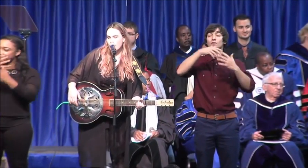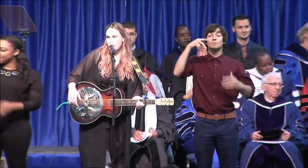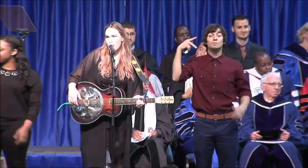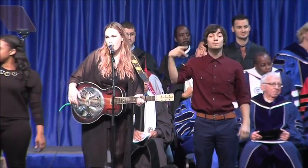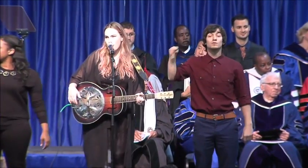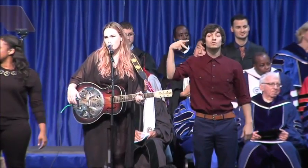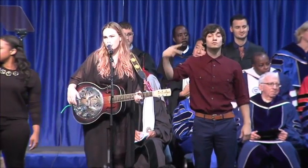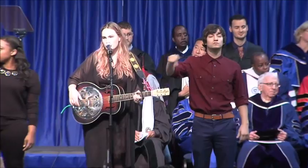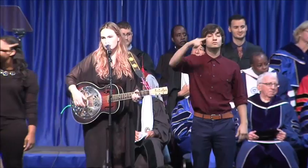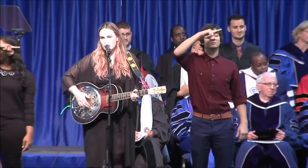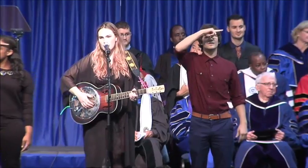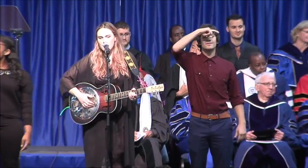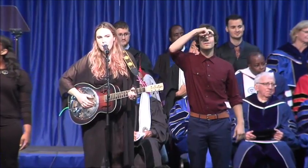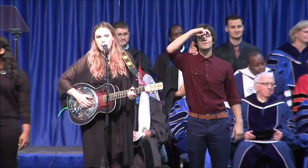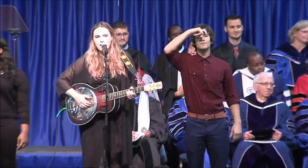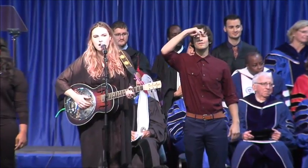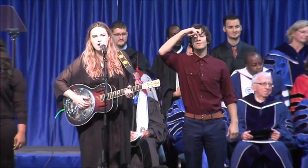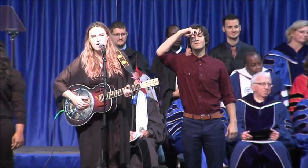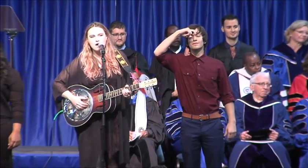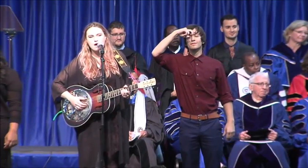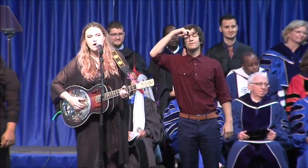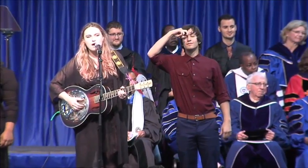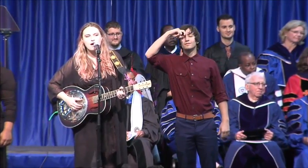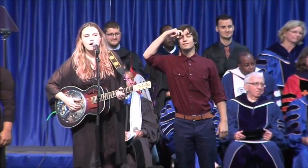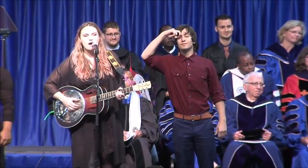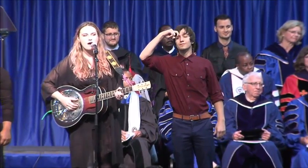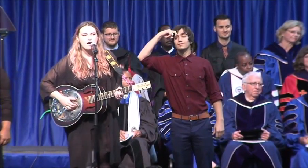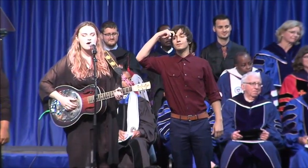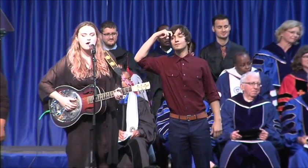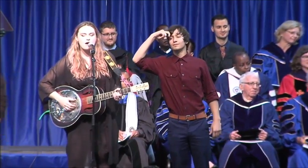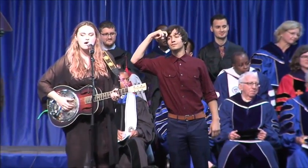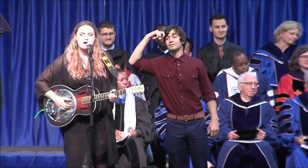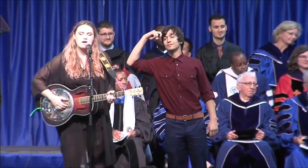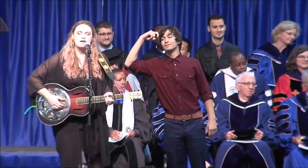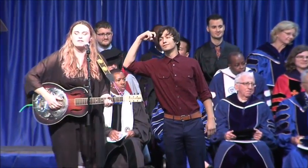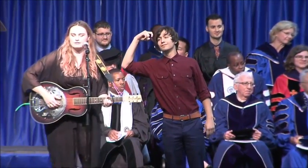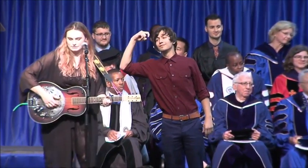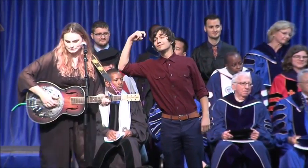Of purple summer...